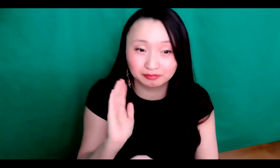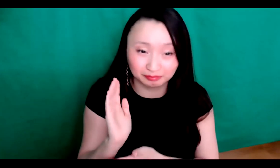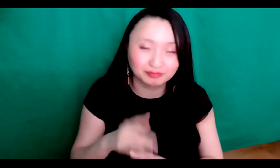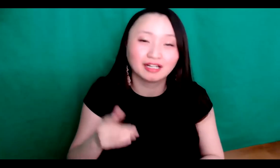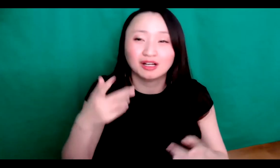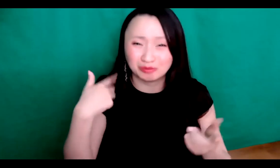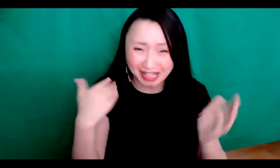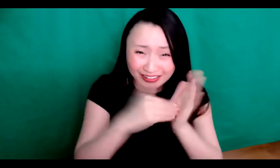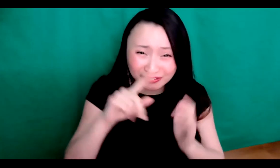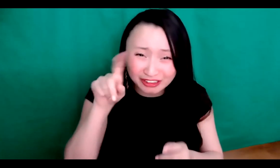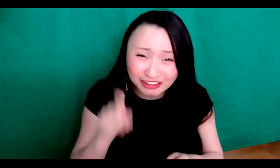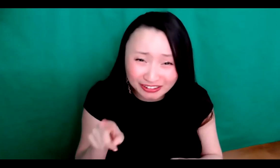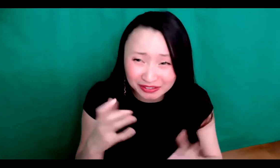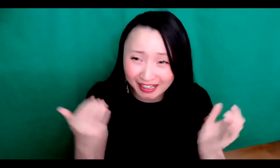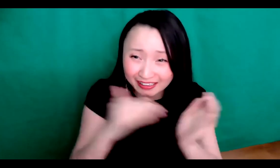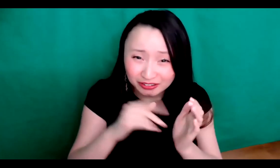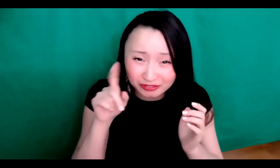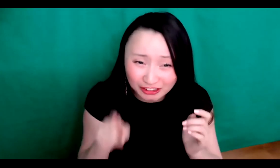go ahead and spotlight you and then you will give you a response.